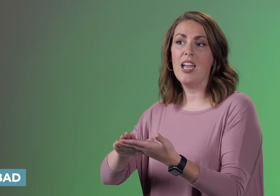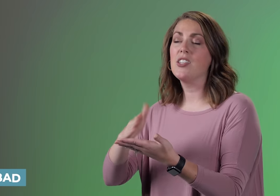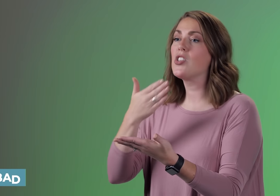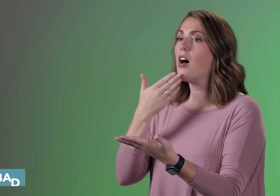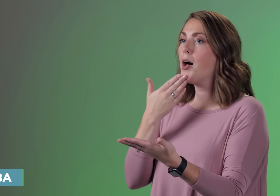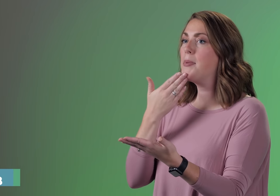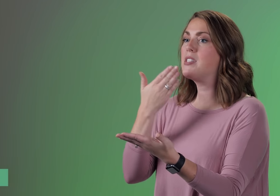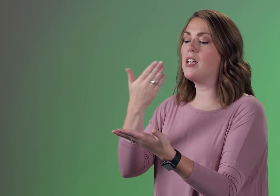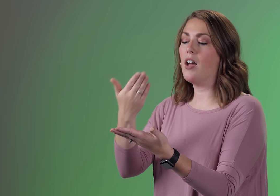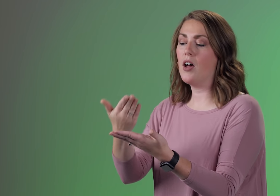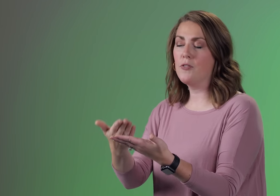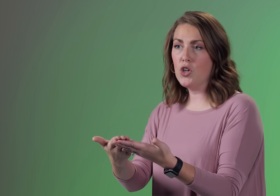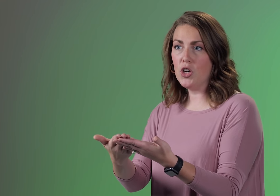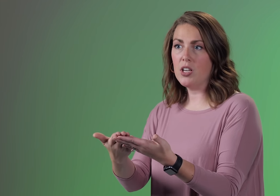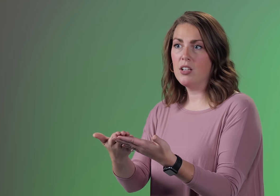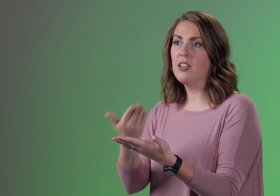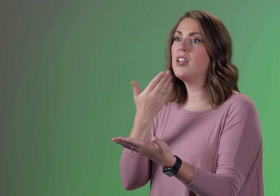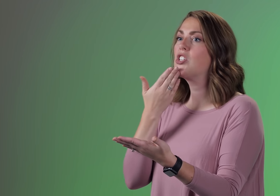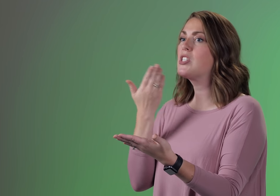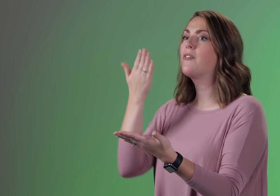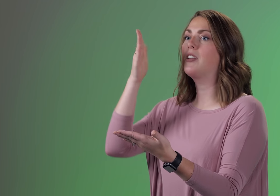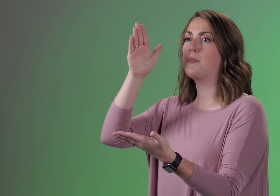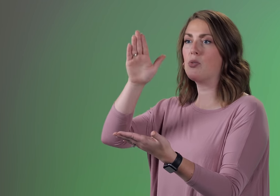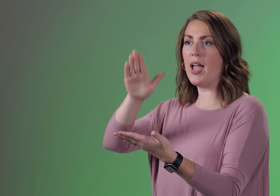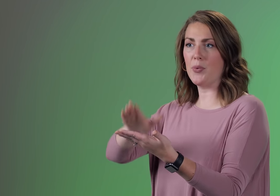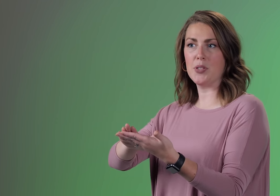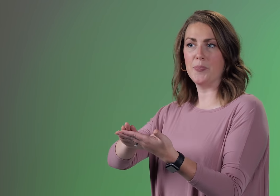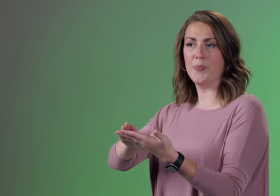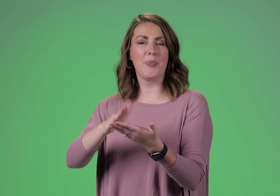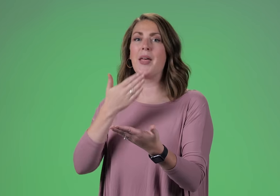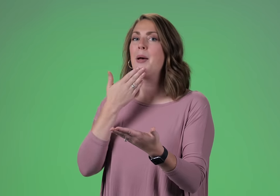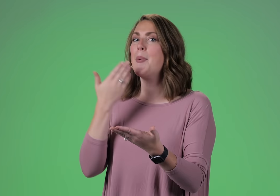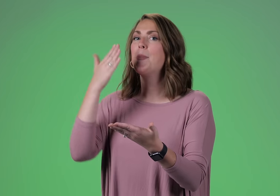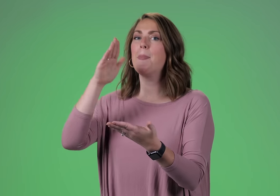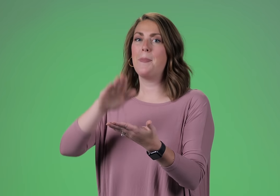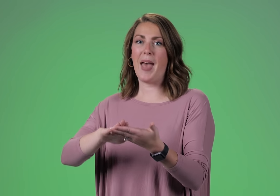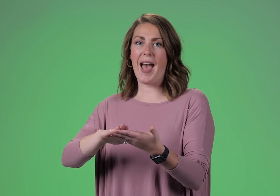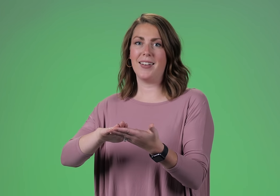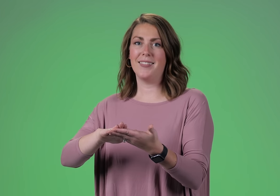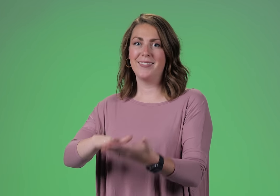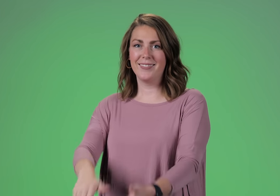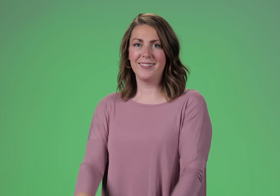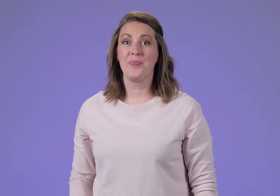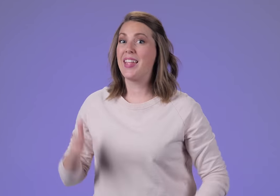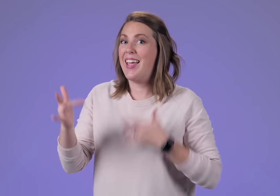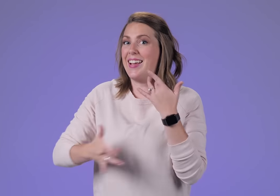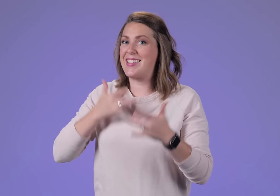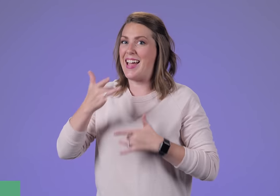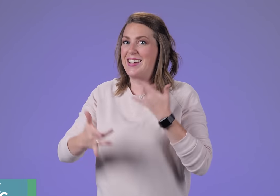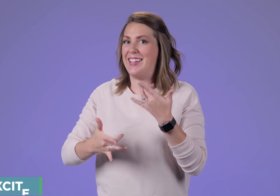It's the opposite of good. Just flips around. BAD EXCITED